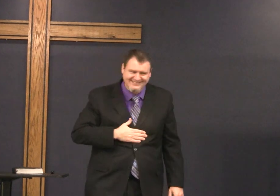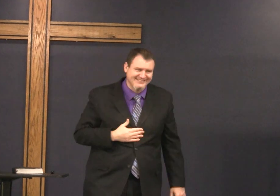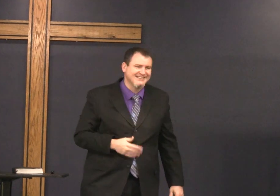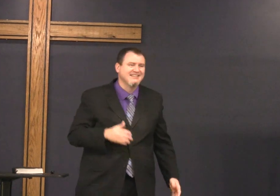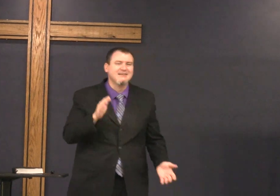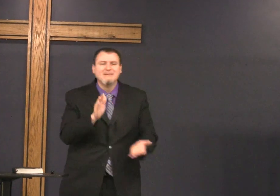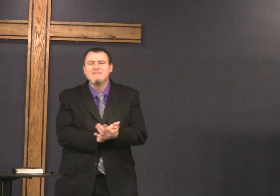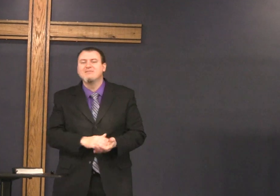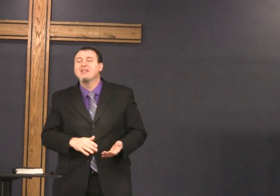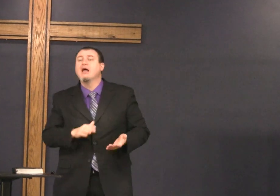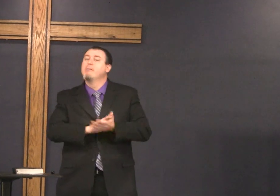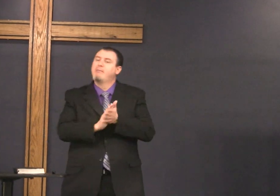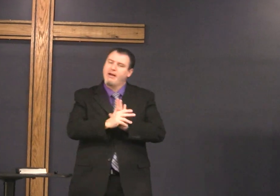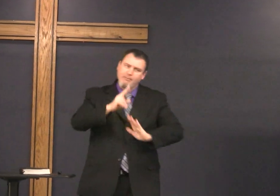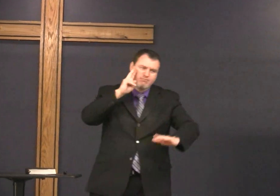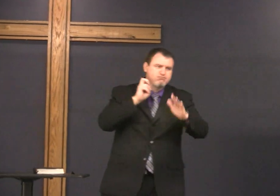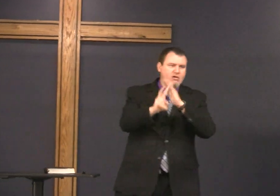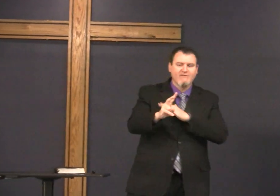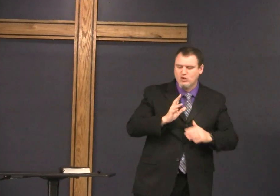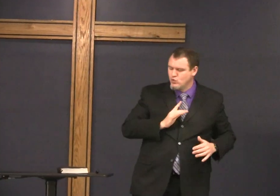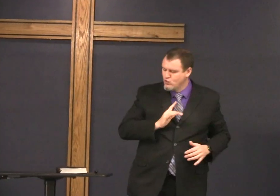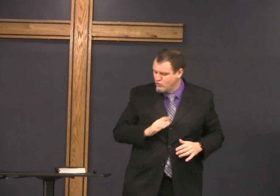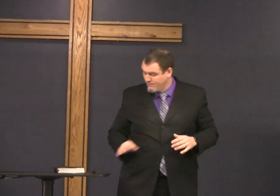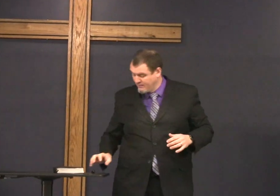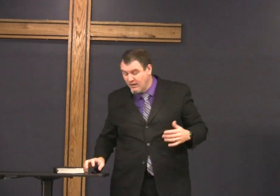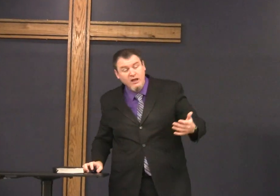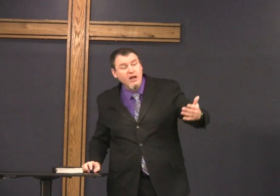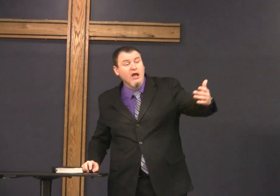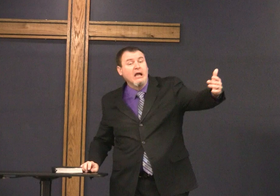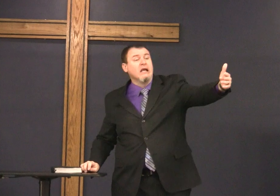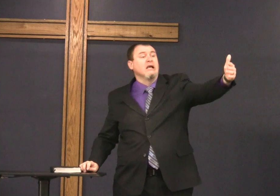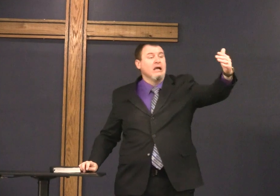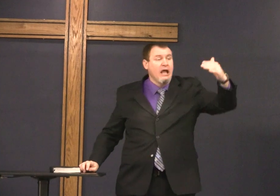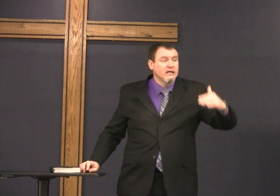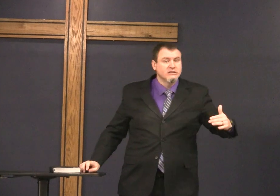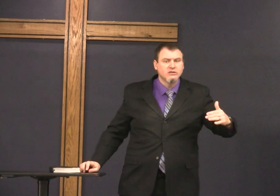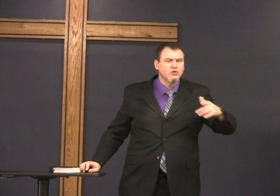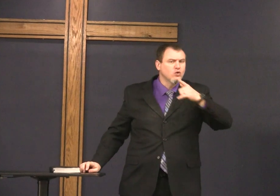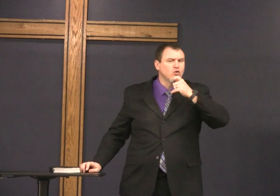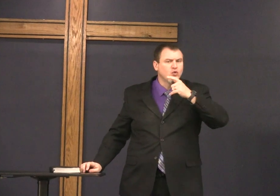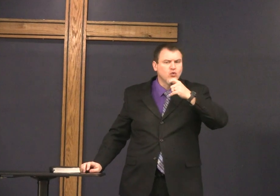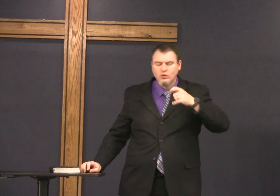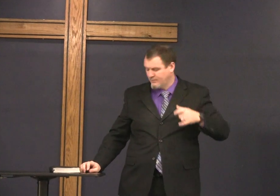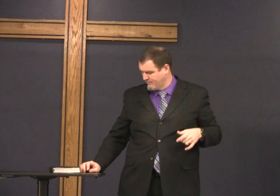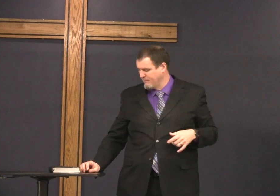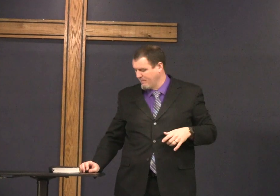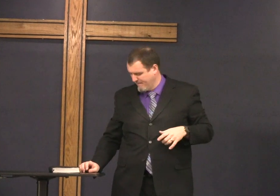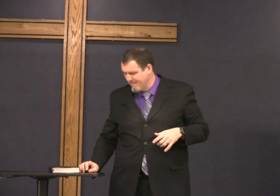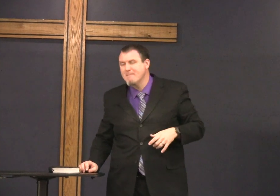God laughed and said please so next who did we look at